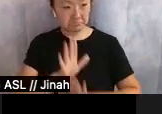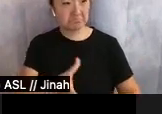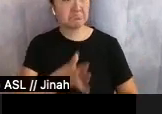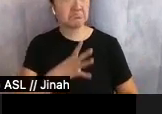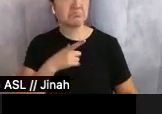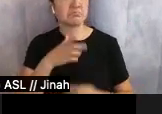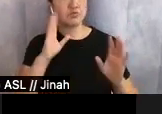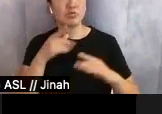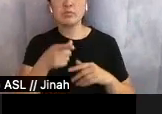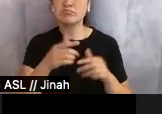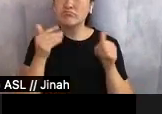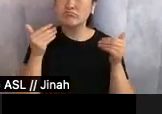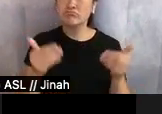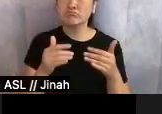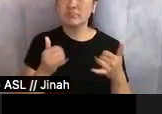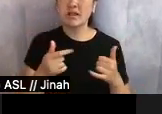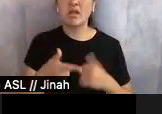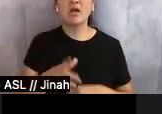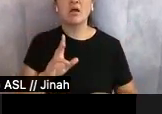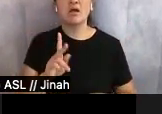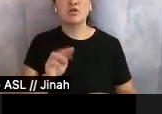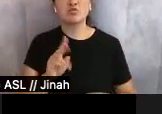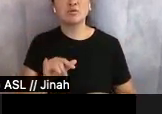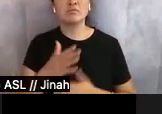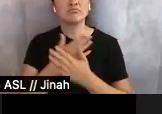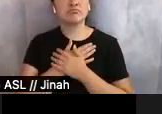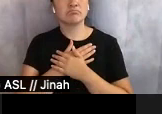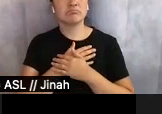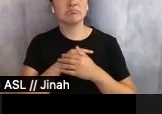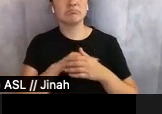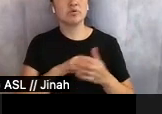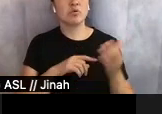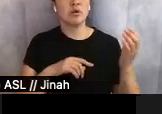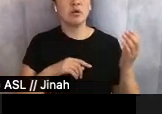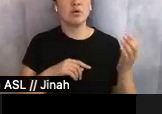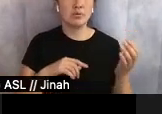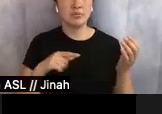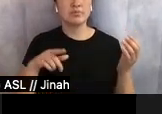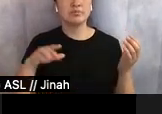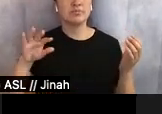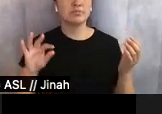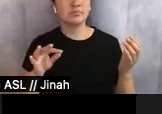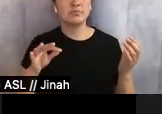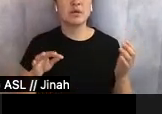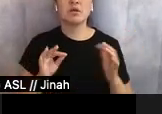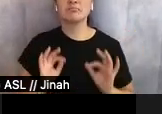Katrina relaxed her wrist, her violin aubergine instantly responded. Okay good, still have